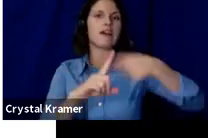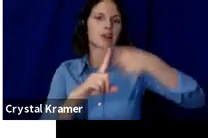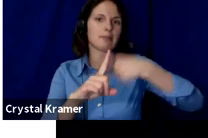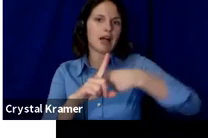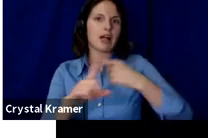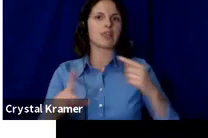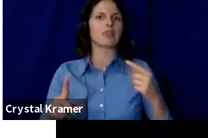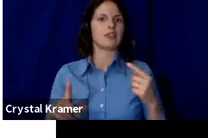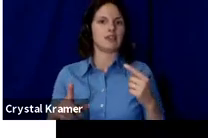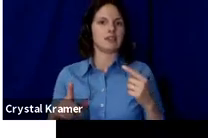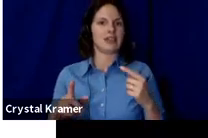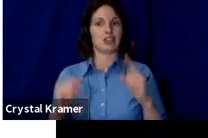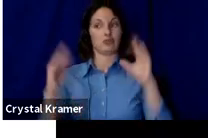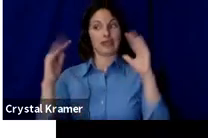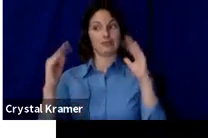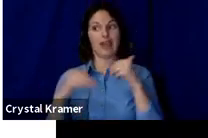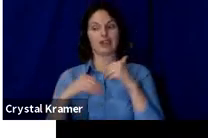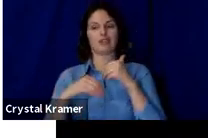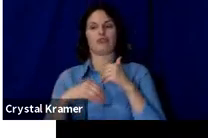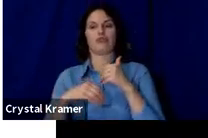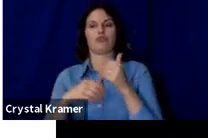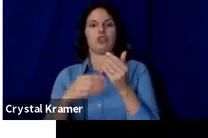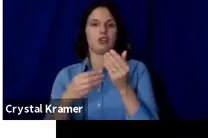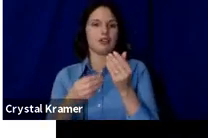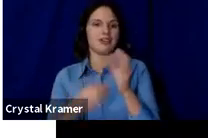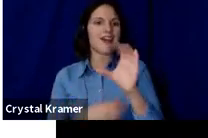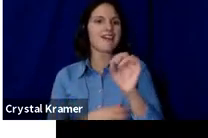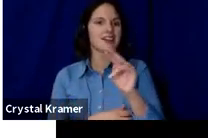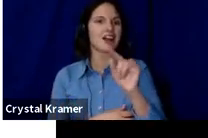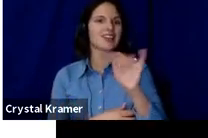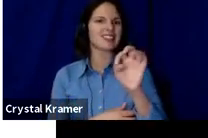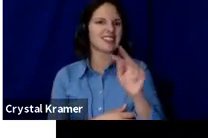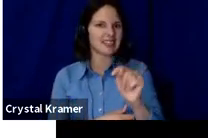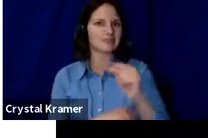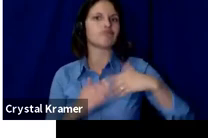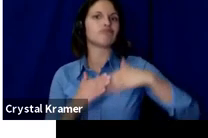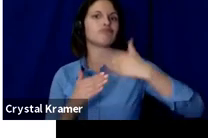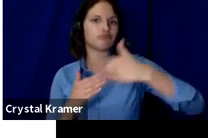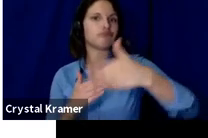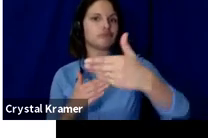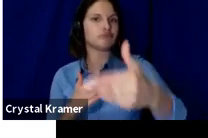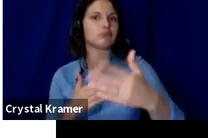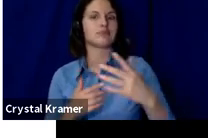It really is ideal for content generators, people who are creating short‑term content